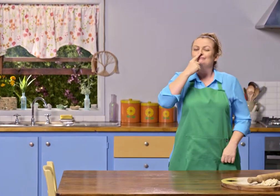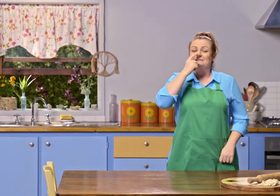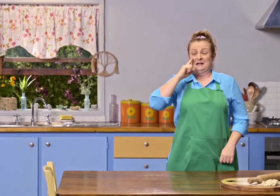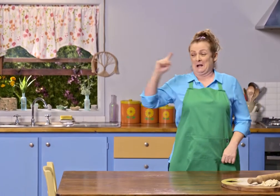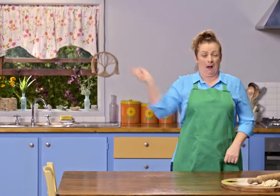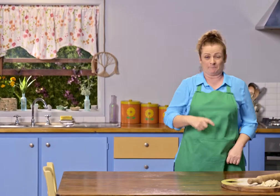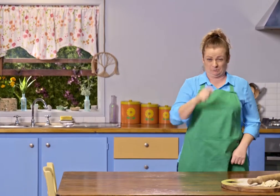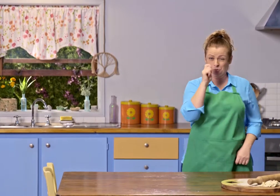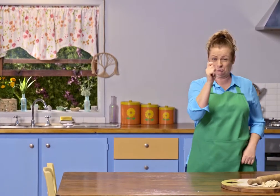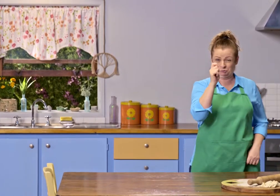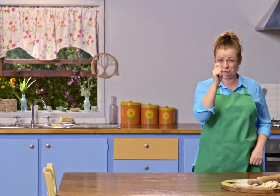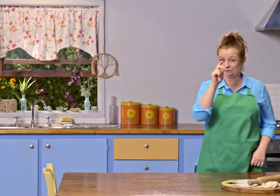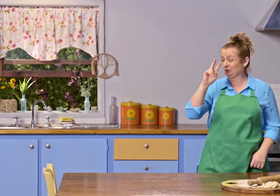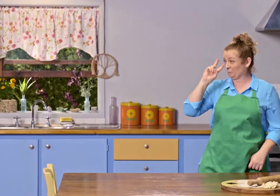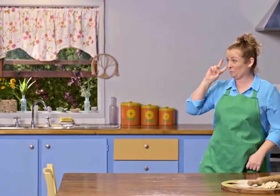and he will come straight in - you watch.